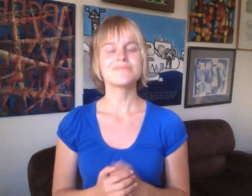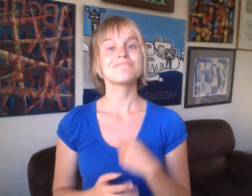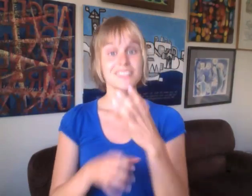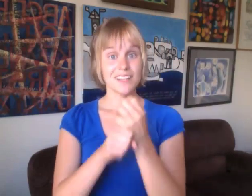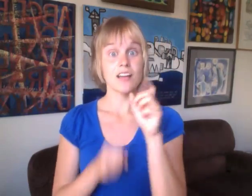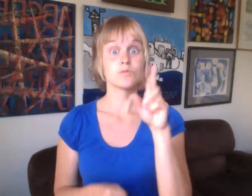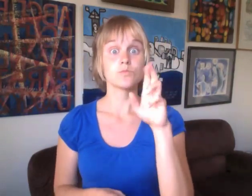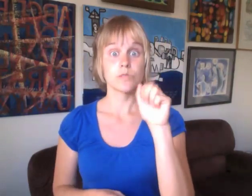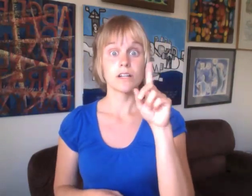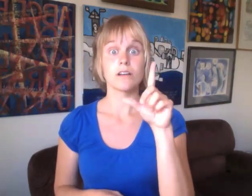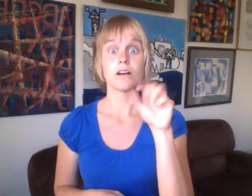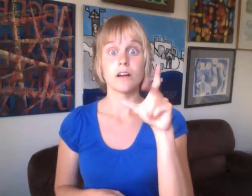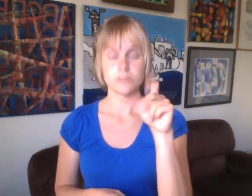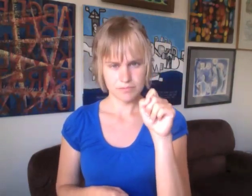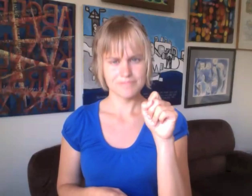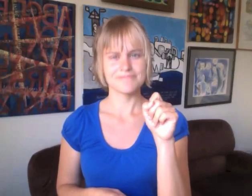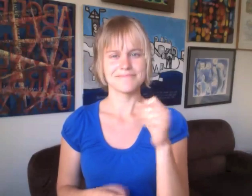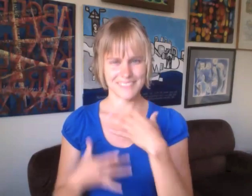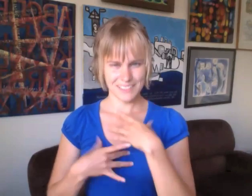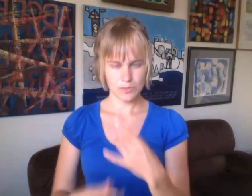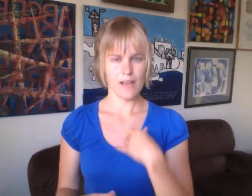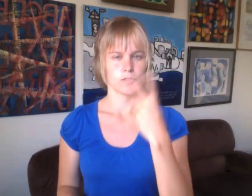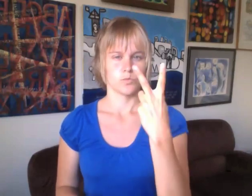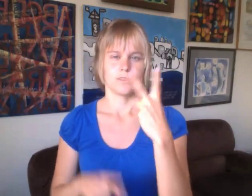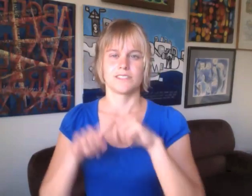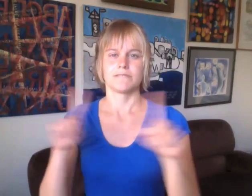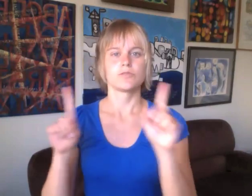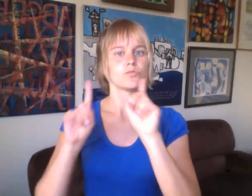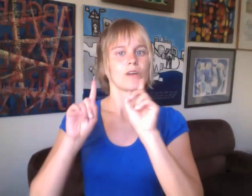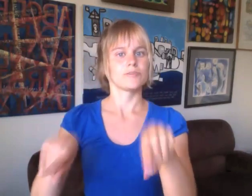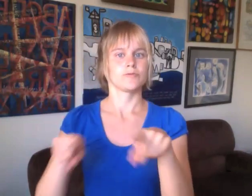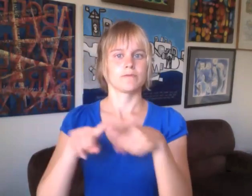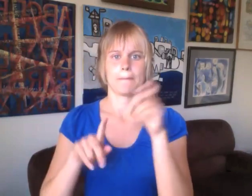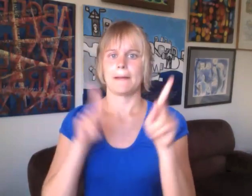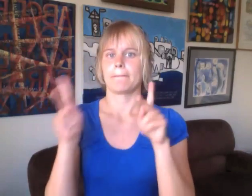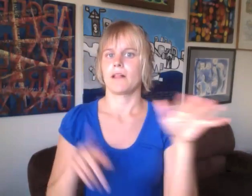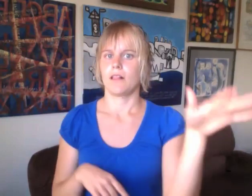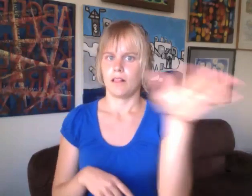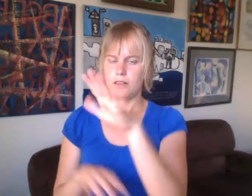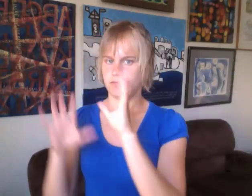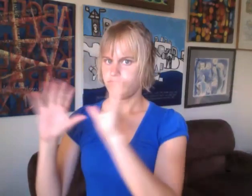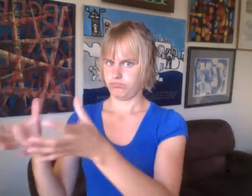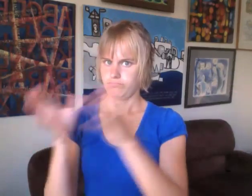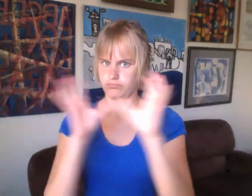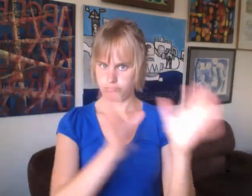I found it interesting that there were two different reactions to my dreadlocks.